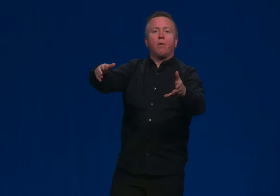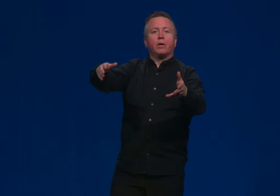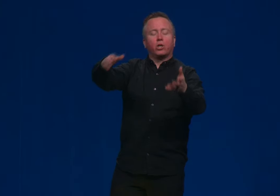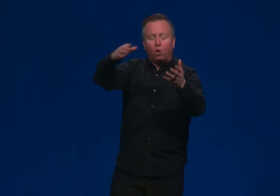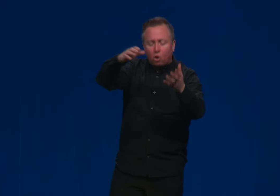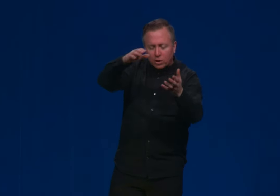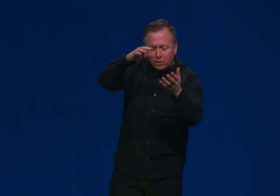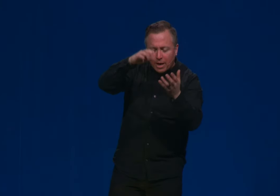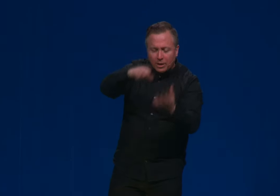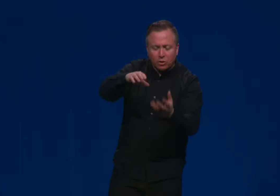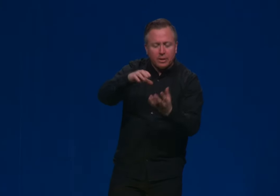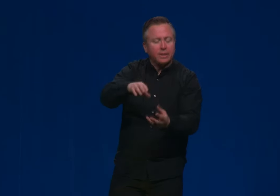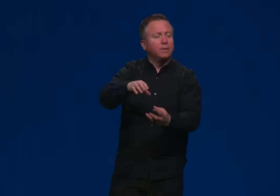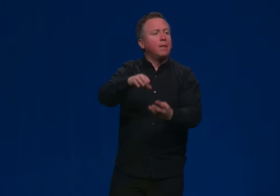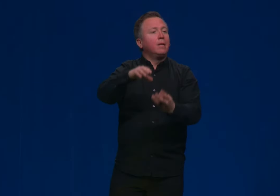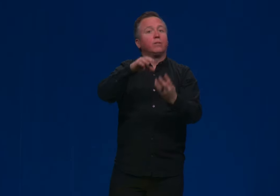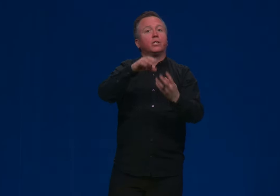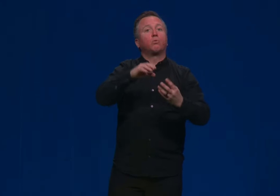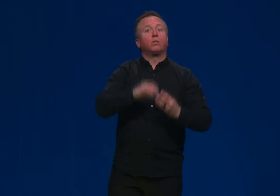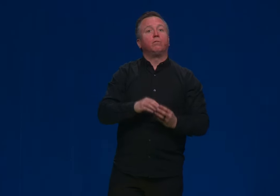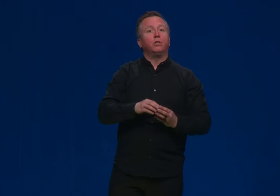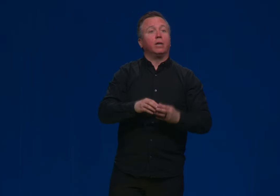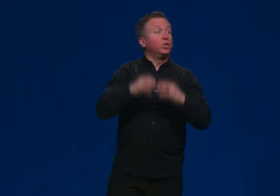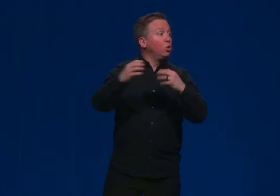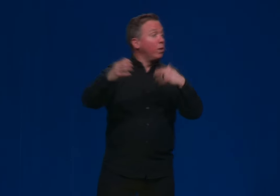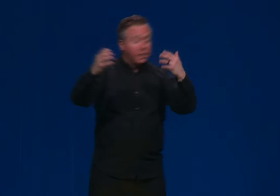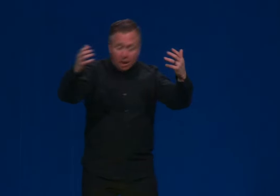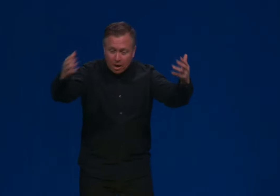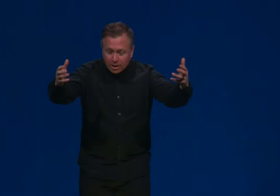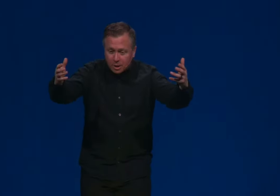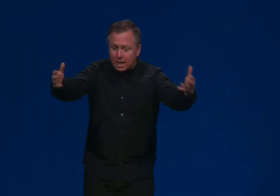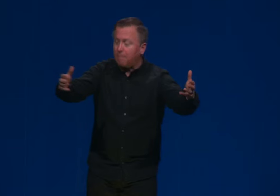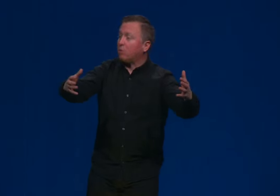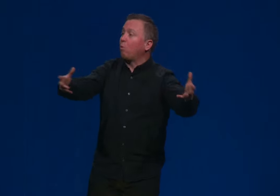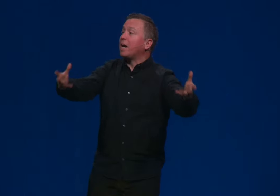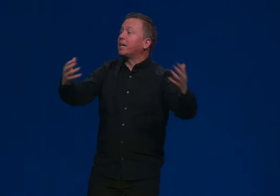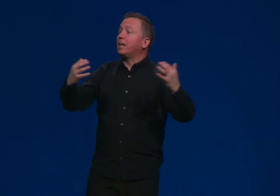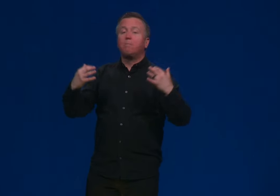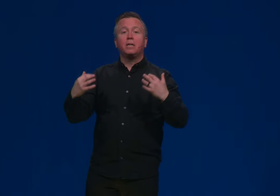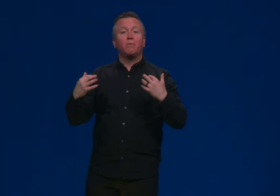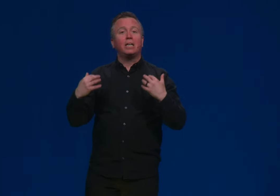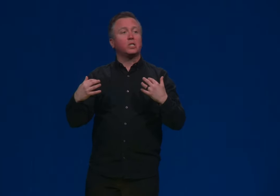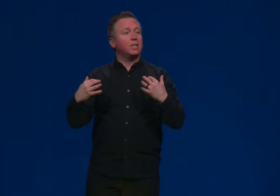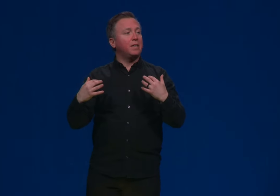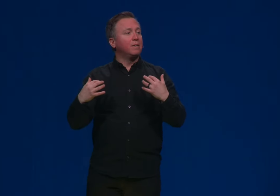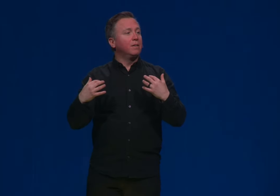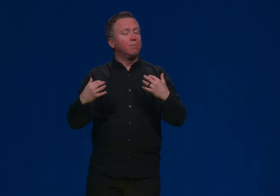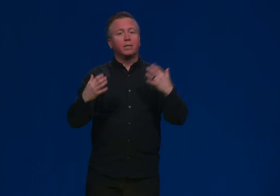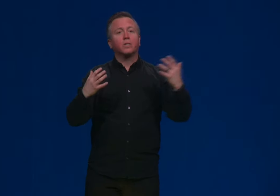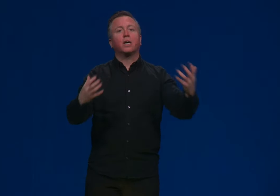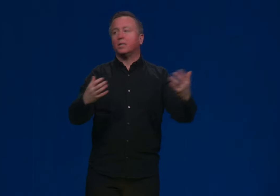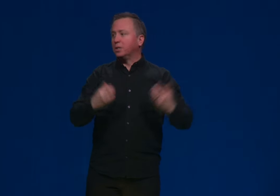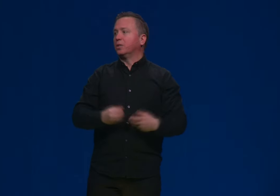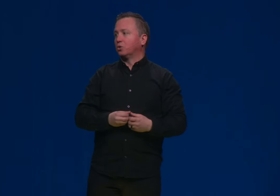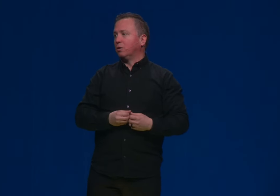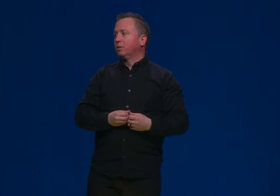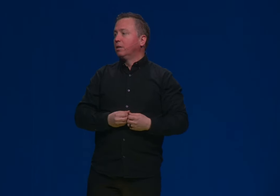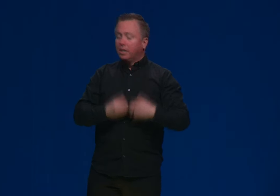and we are called to enter in to this worldview and join God in Sabbath. Why can I be at rest today? Because God's in control.